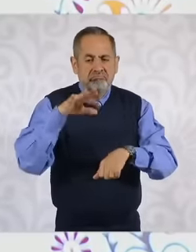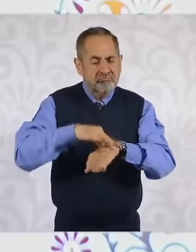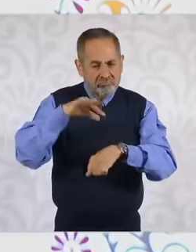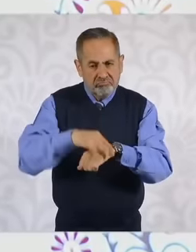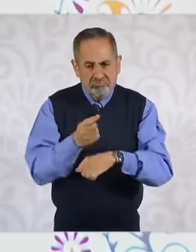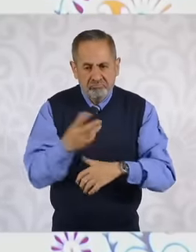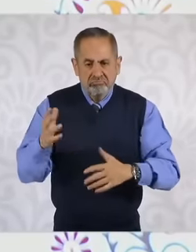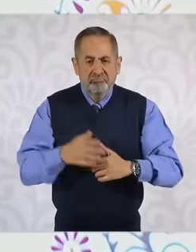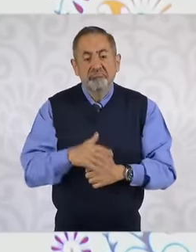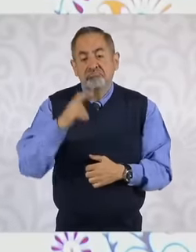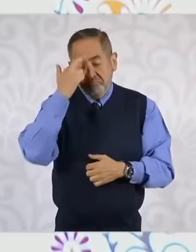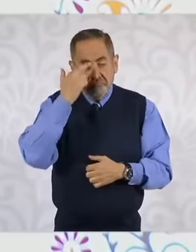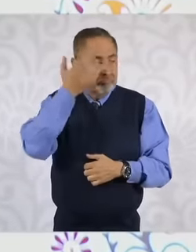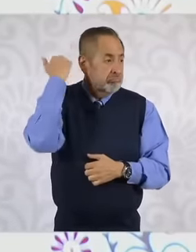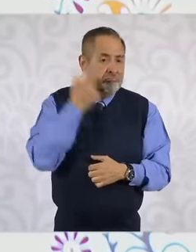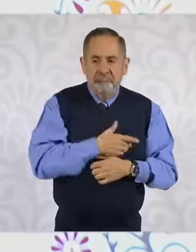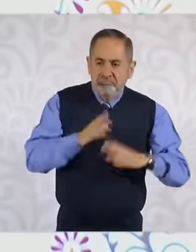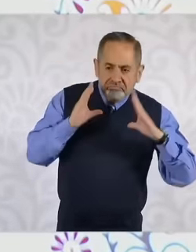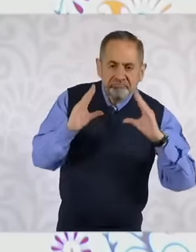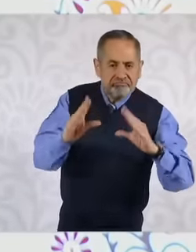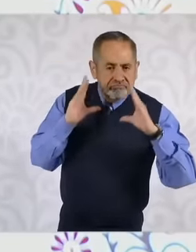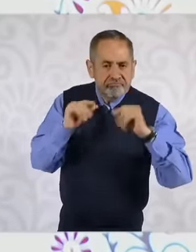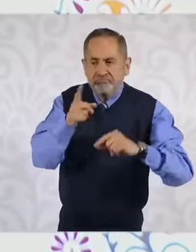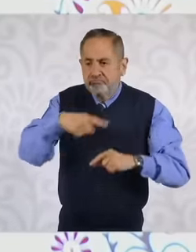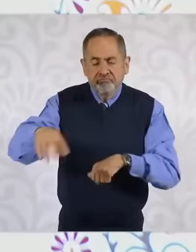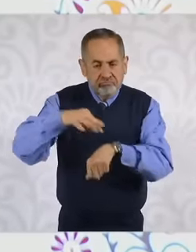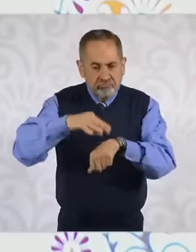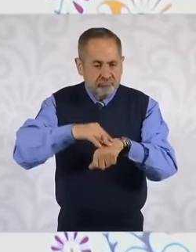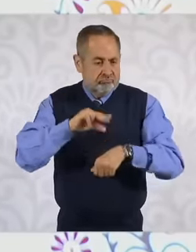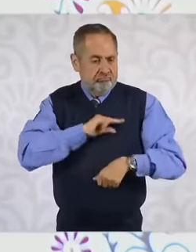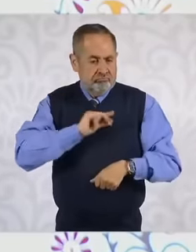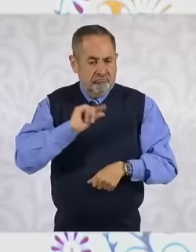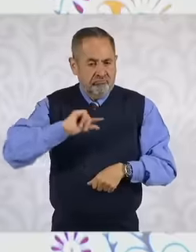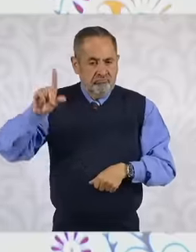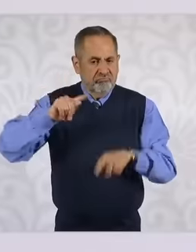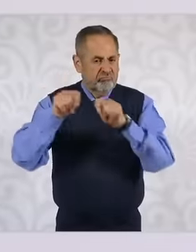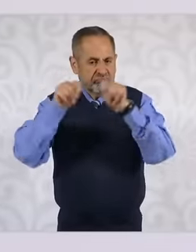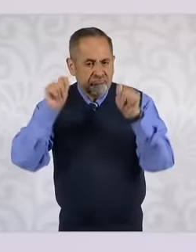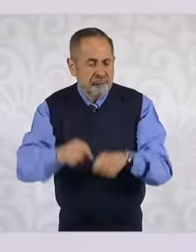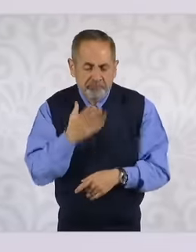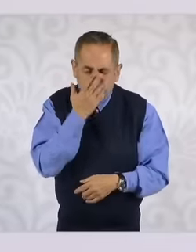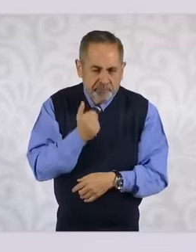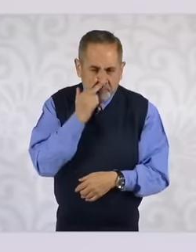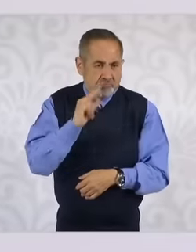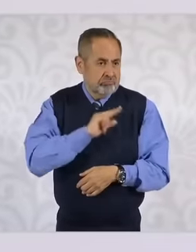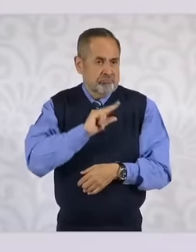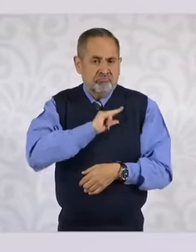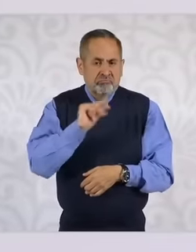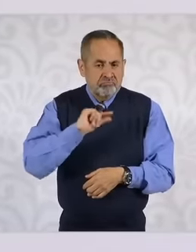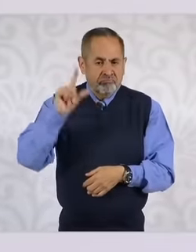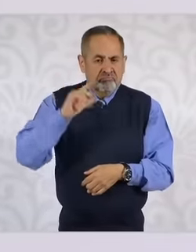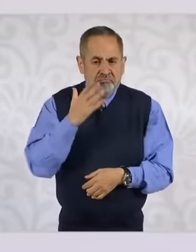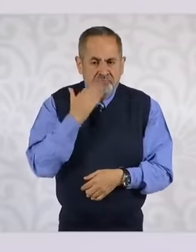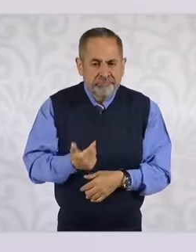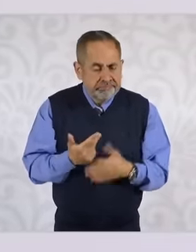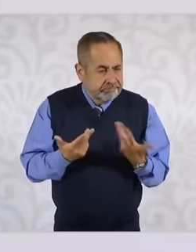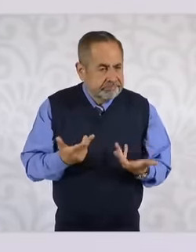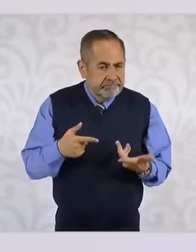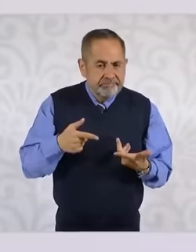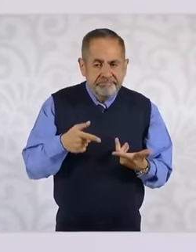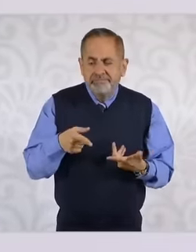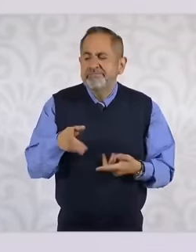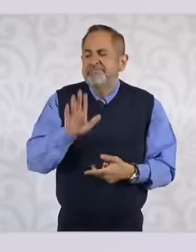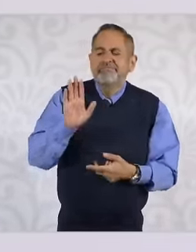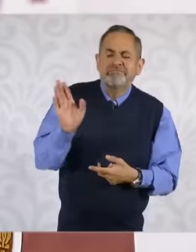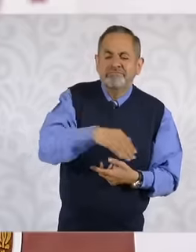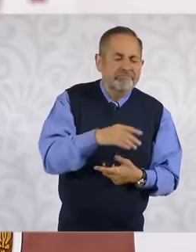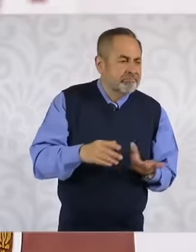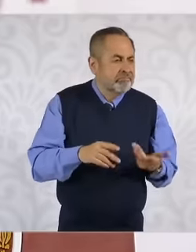that specialist doctors stopped training in Mexico on this idea that restricting entry